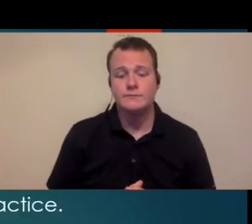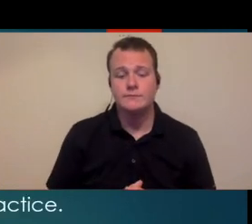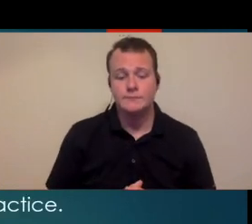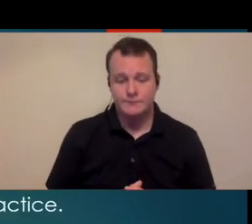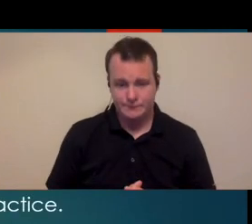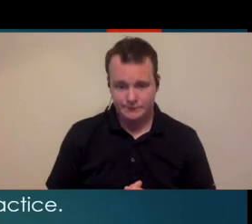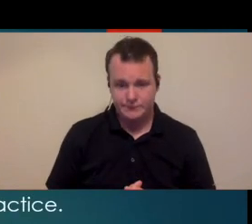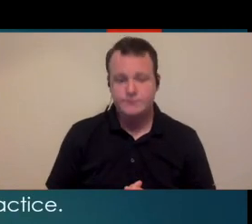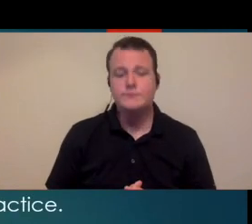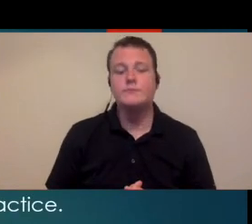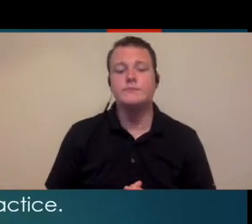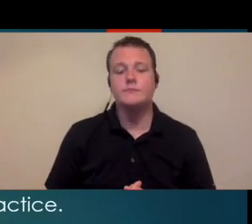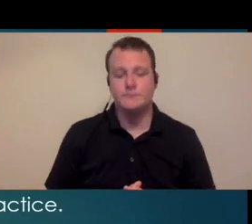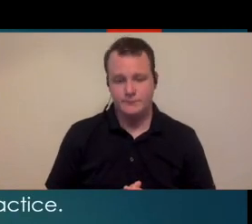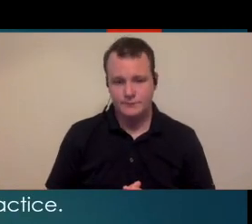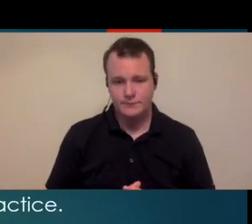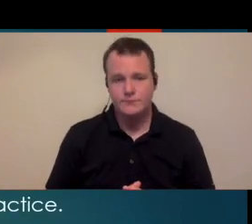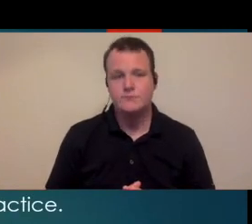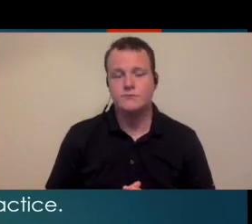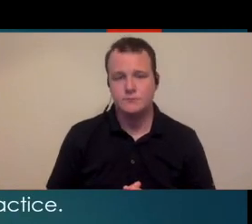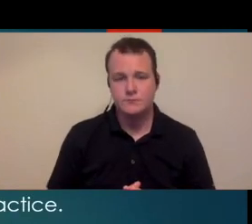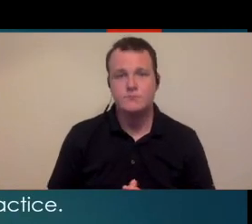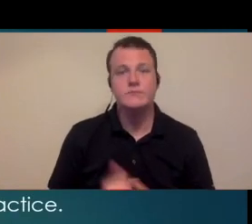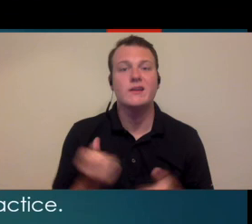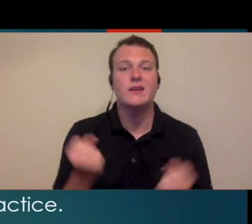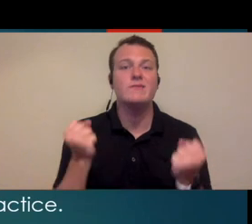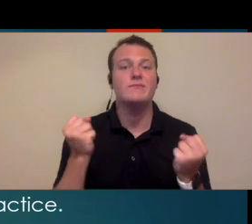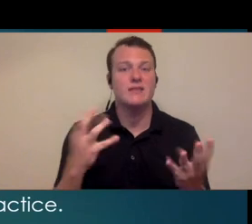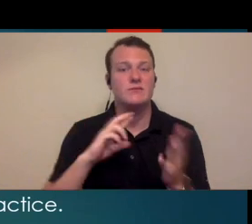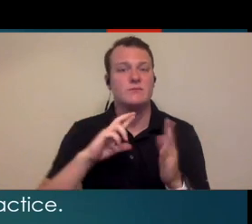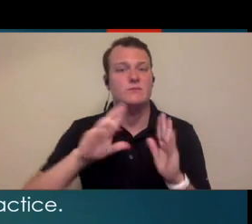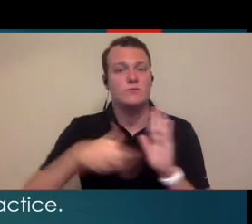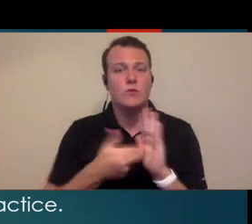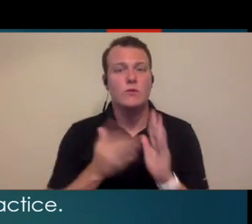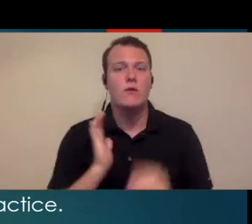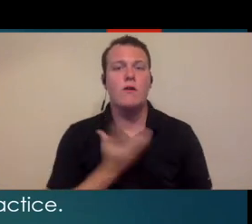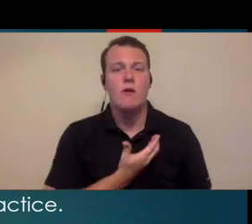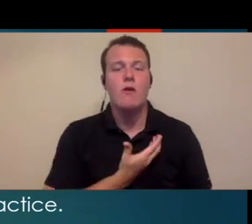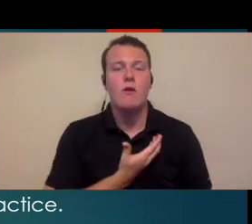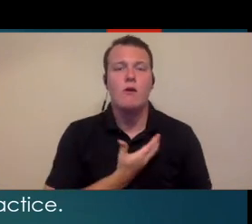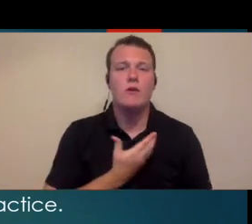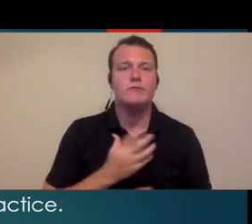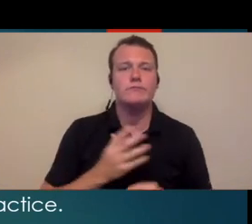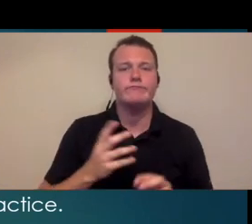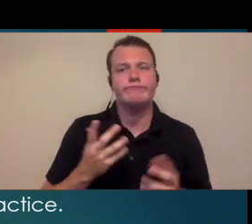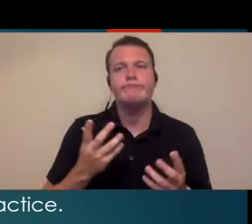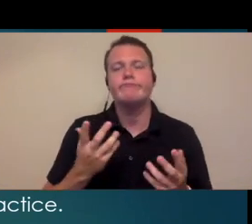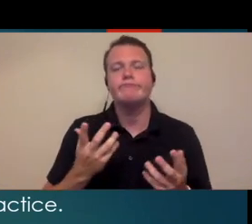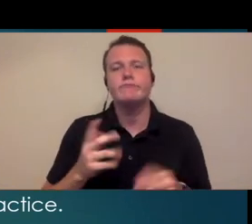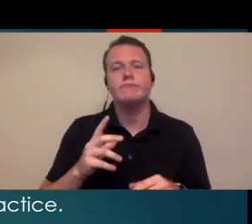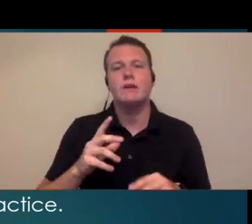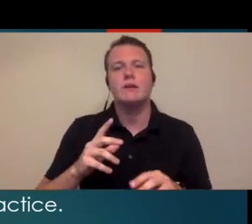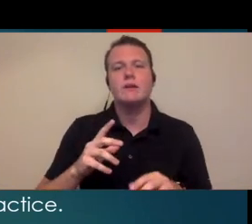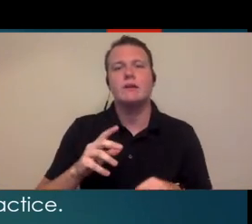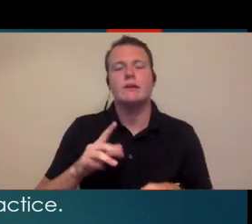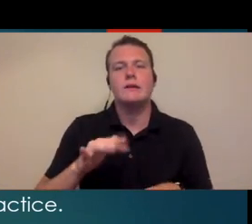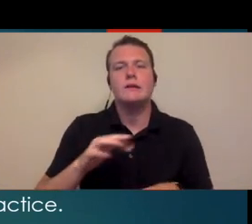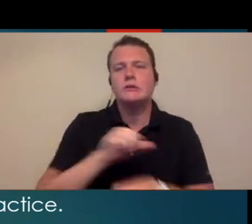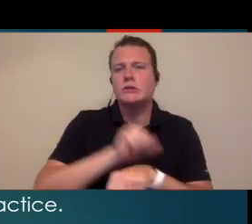slide and then so there's a lot of roles within our field and I think they're not